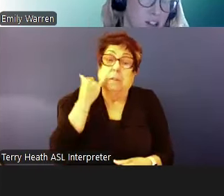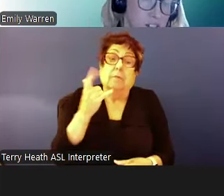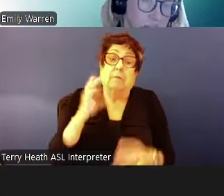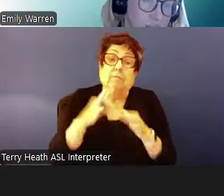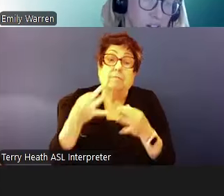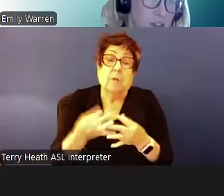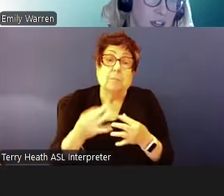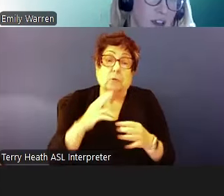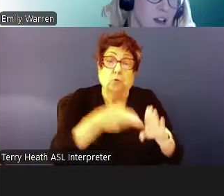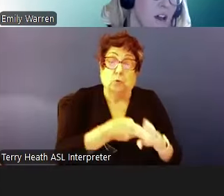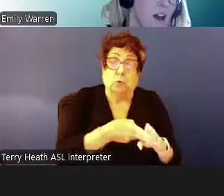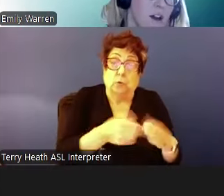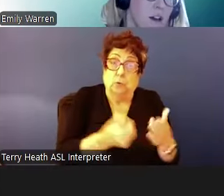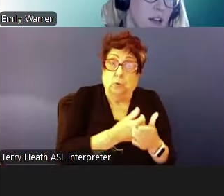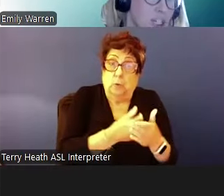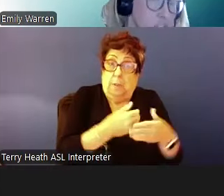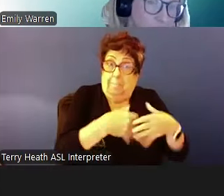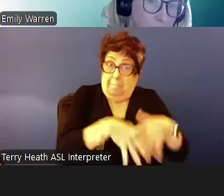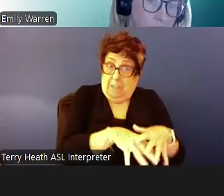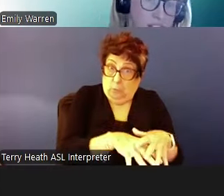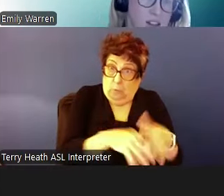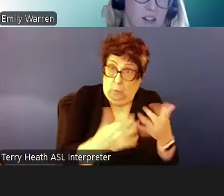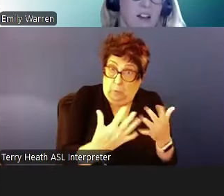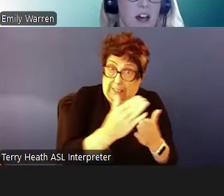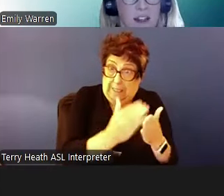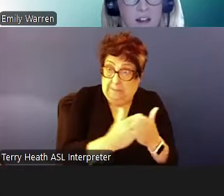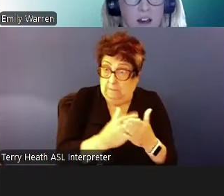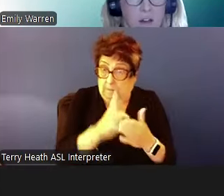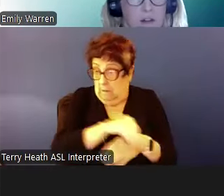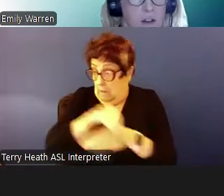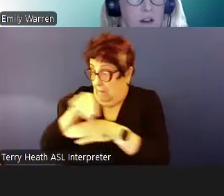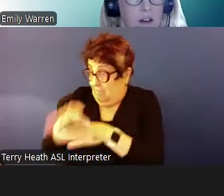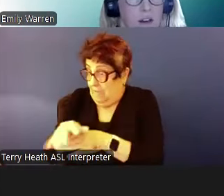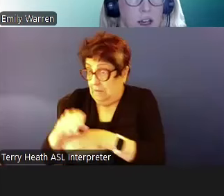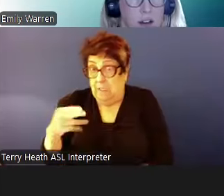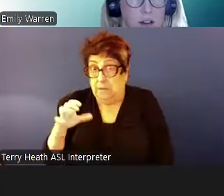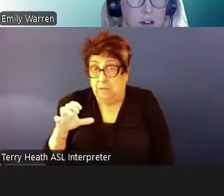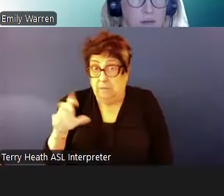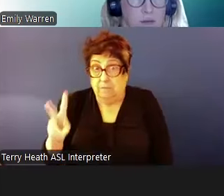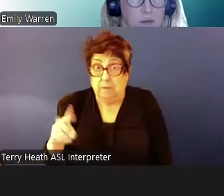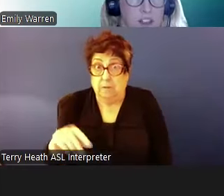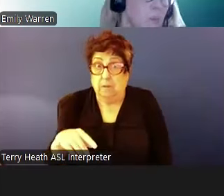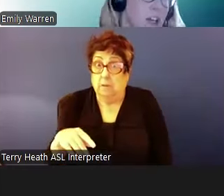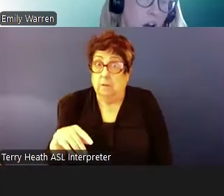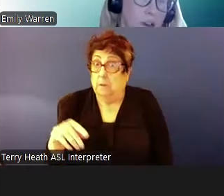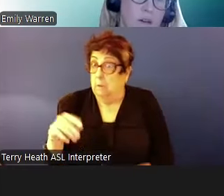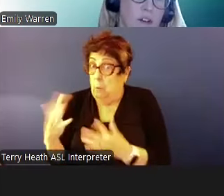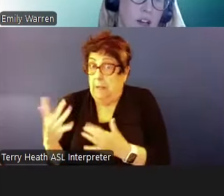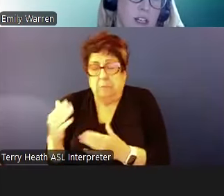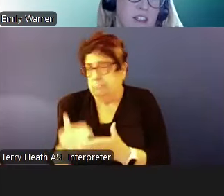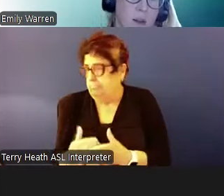their status on the HCV waiting list, it is pretty common for families to be on